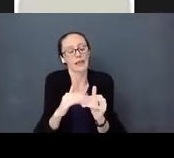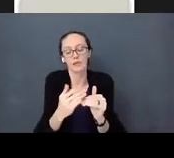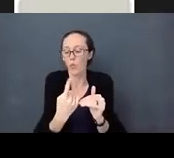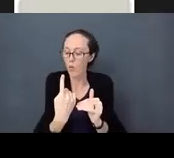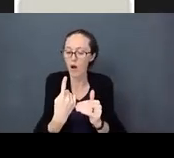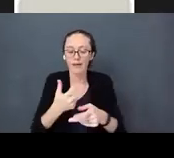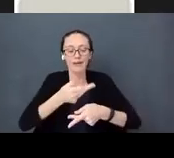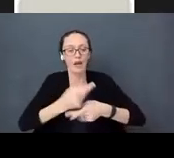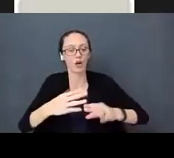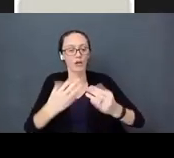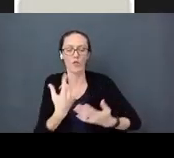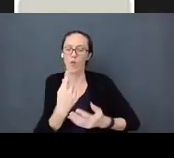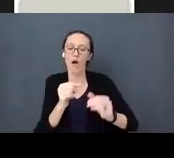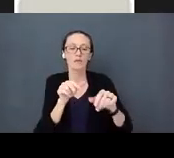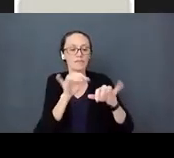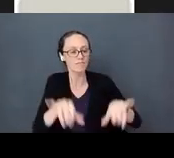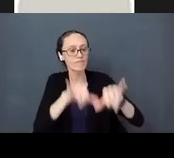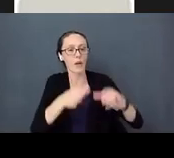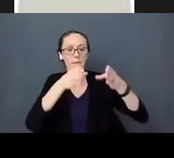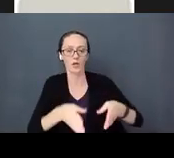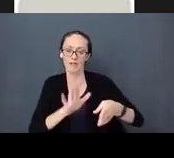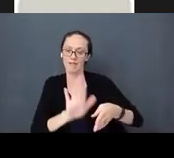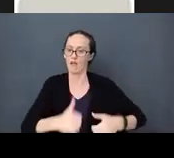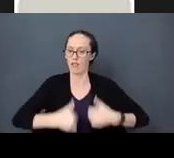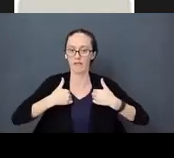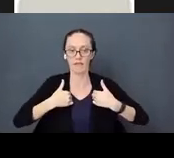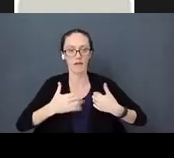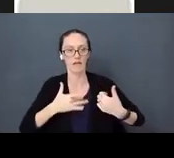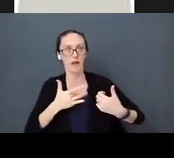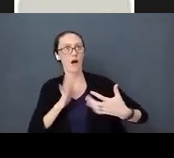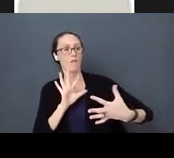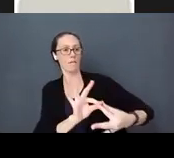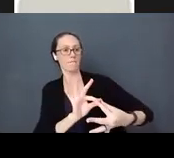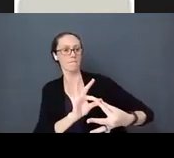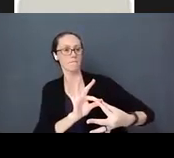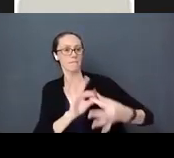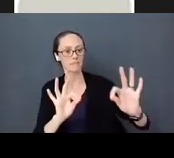consistent person in their life that they bond with. That baby needs to know that they